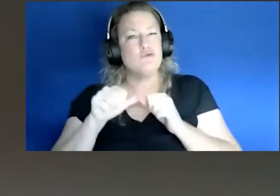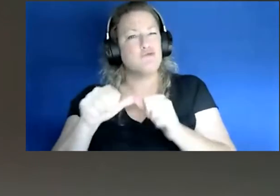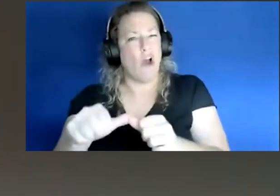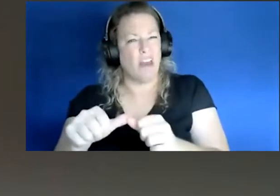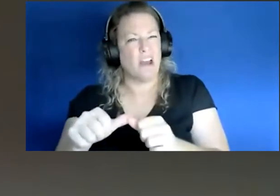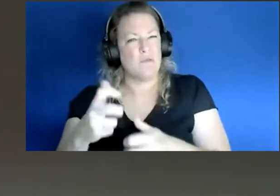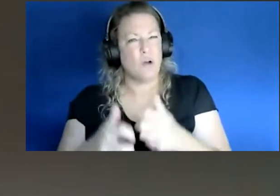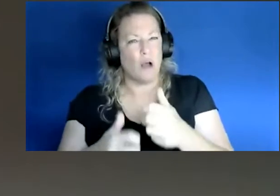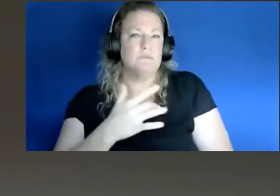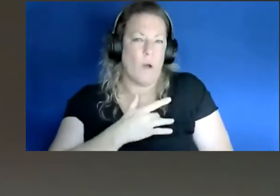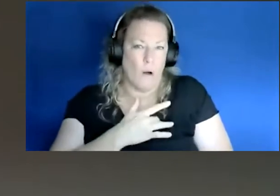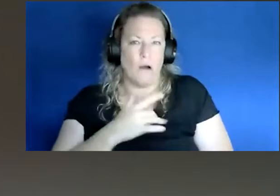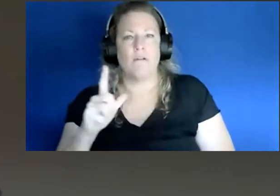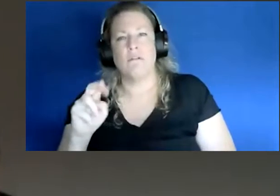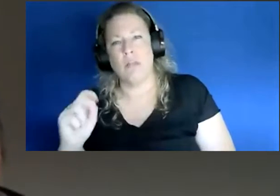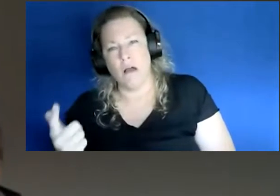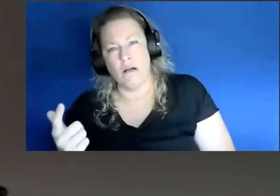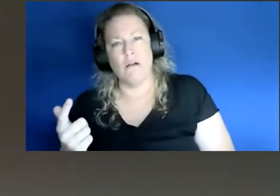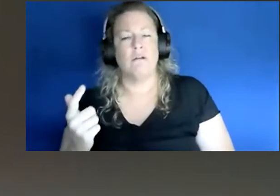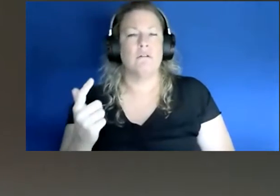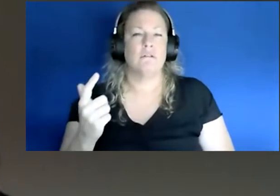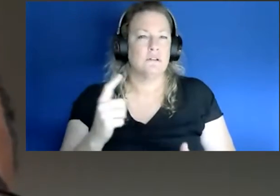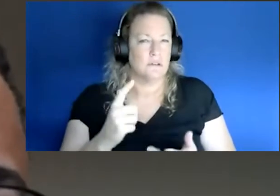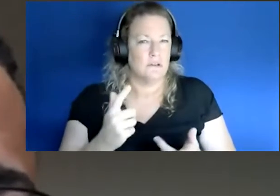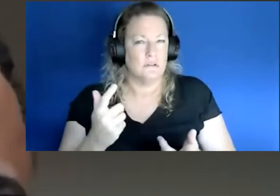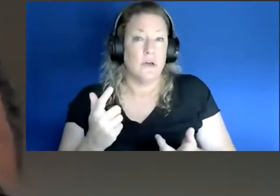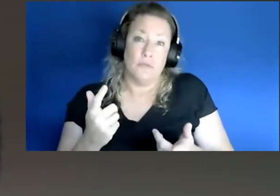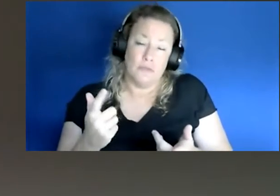like heart disease, like lung Medius, like lung disease, they actually could be at more risk.